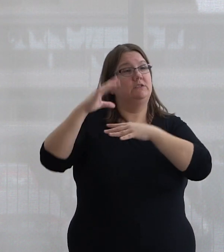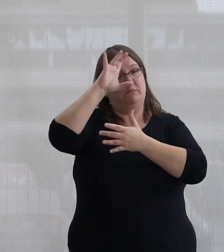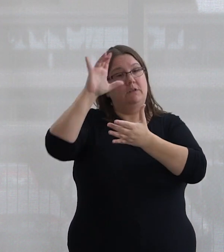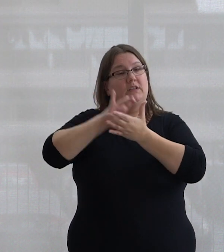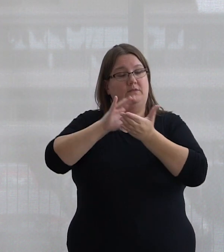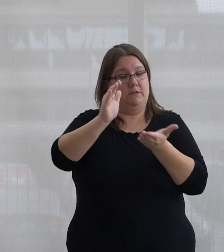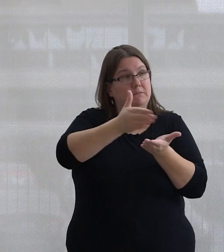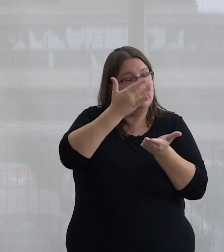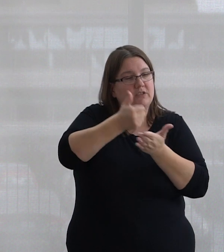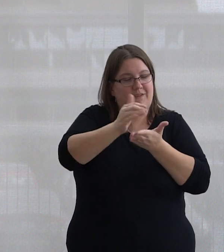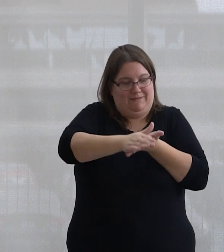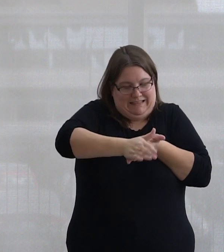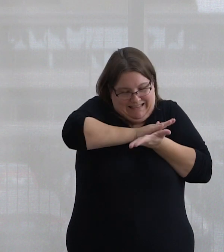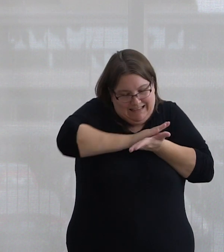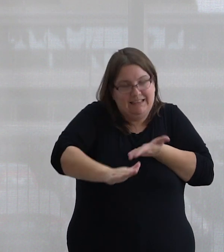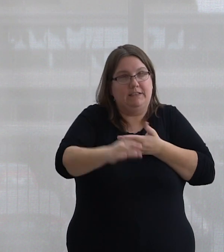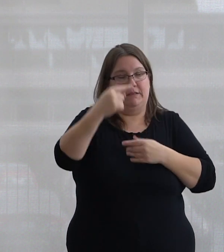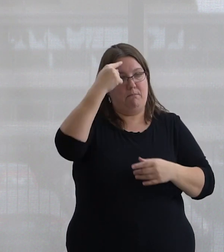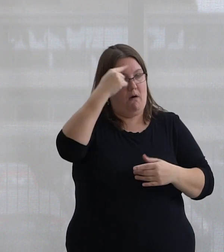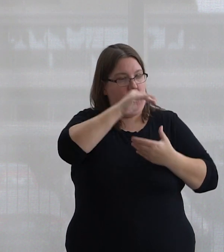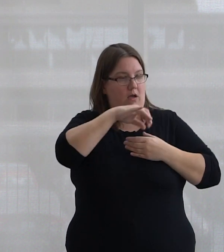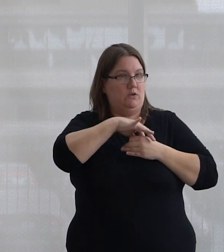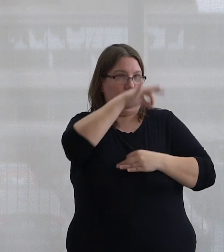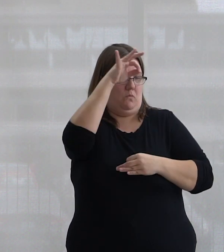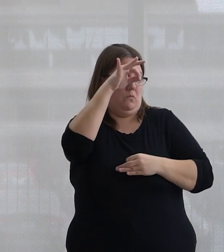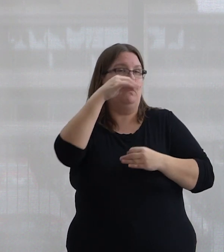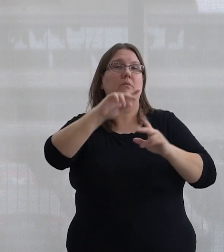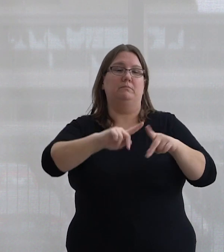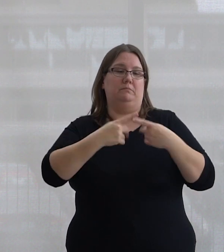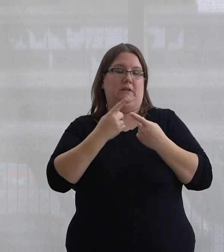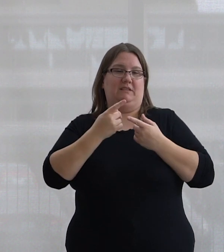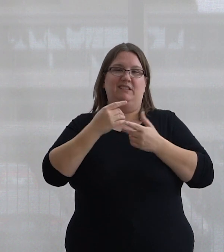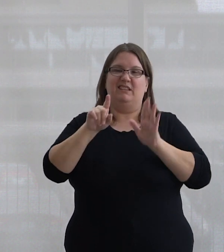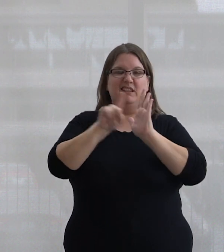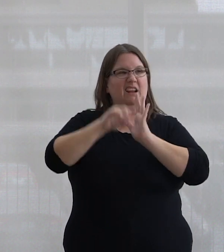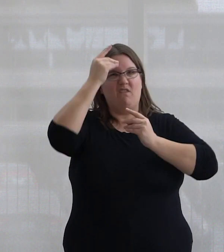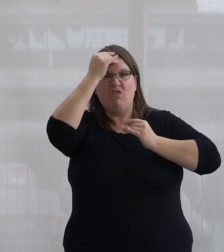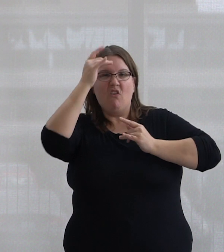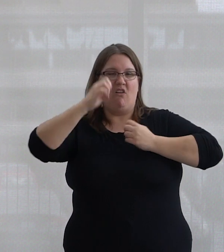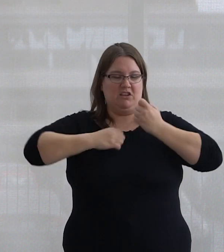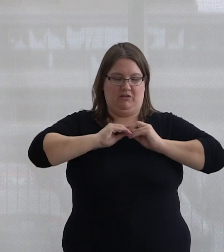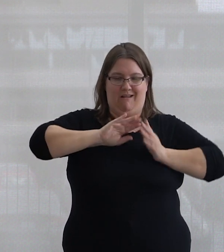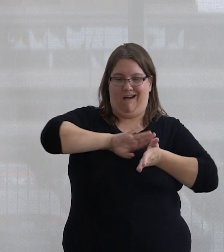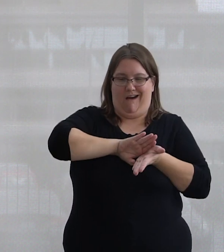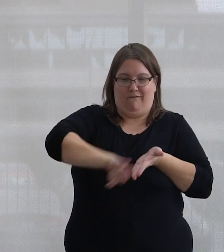smudging purifies and cleanses our minds and souls, allowing us to rid ourselves of negative thoughts and energies.